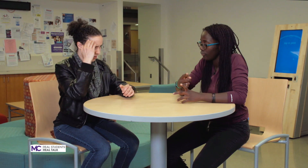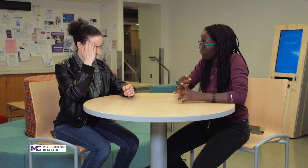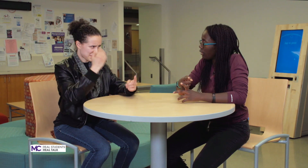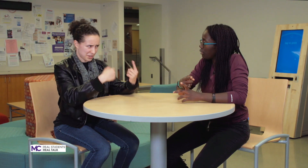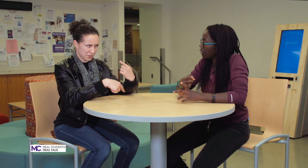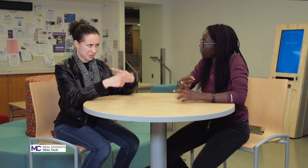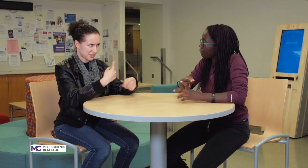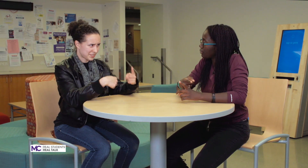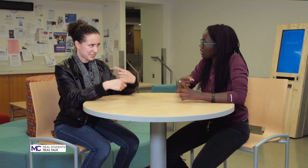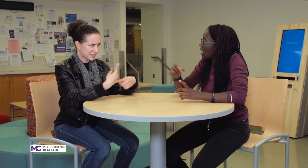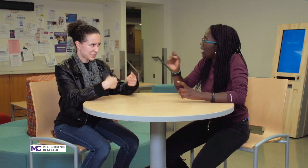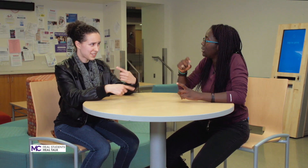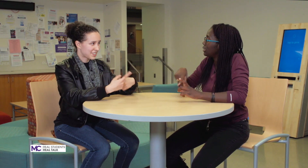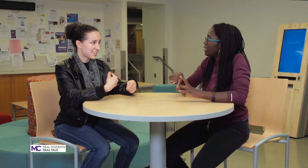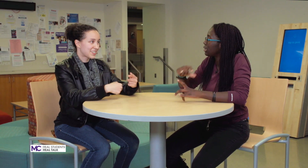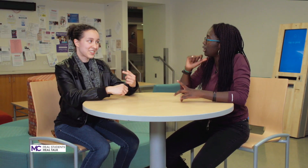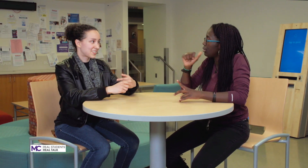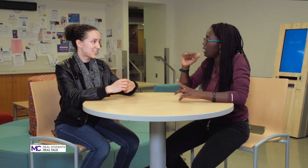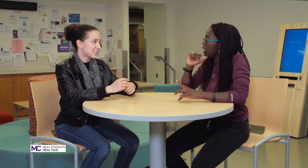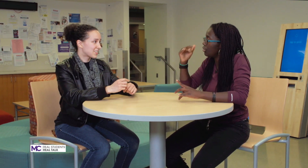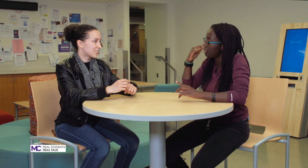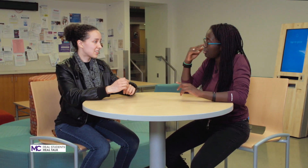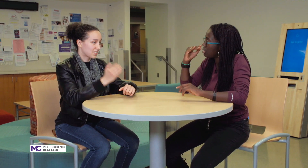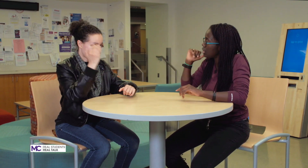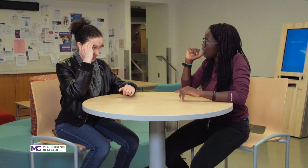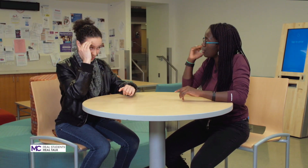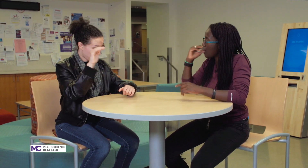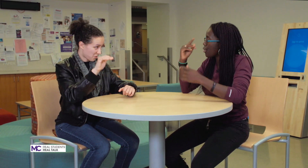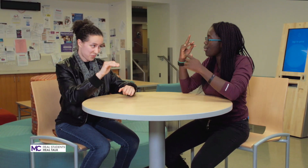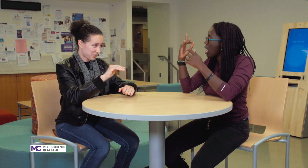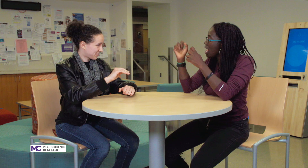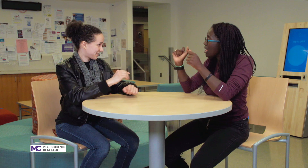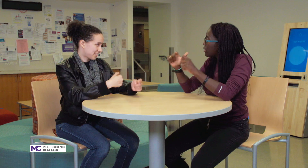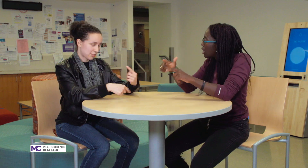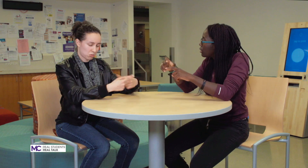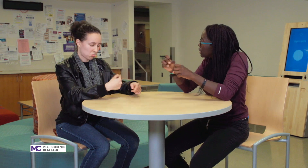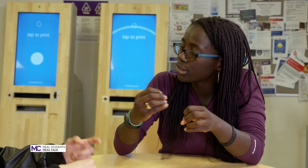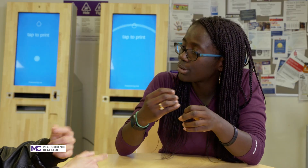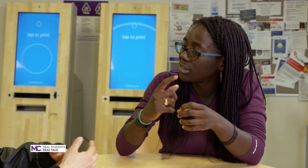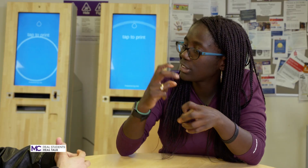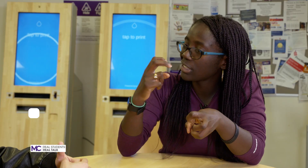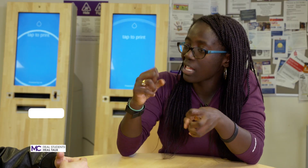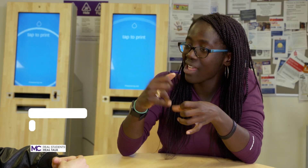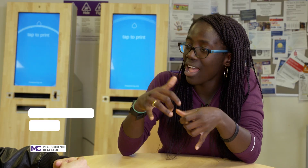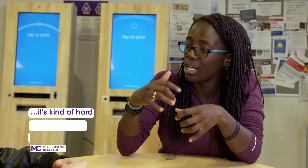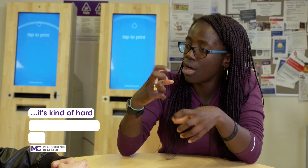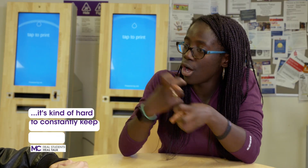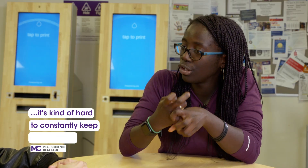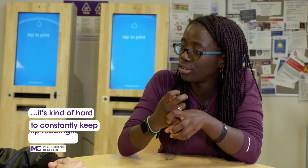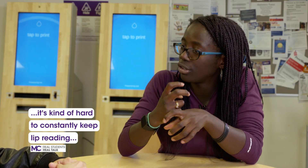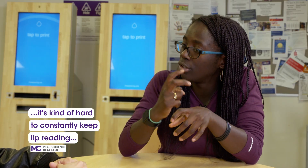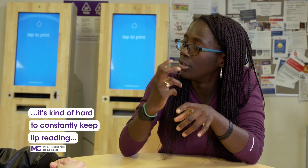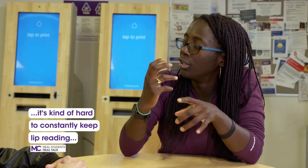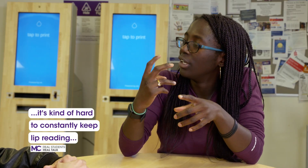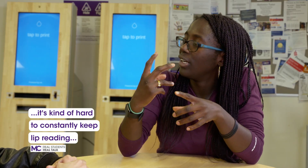we're so yeah did they don't you didn't know ASL so it's kind of hard to